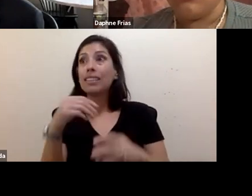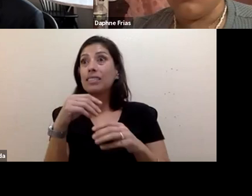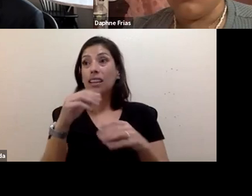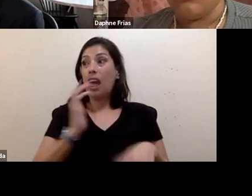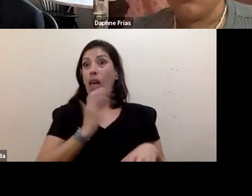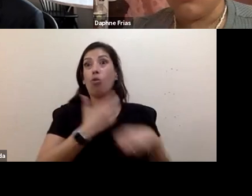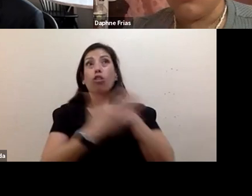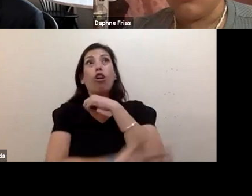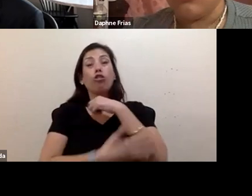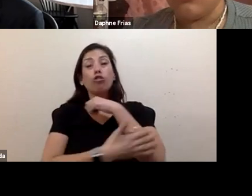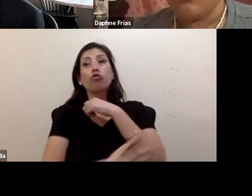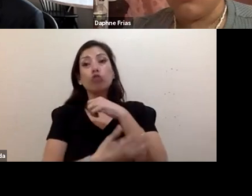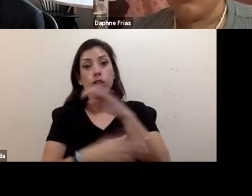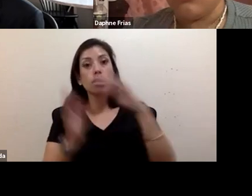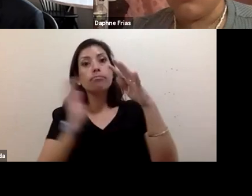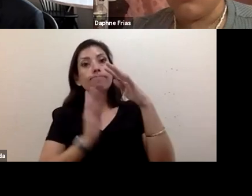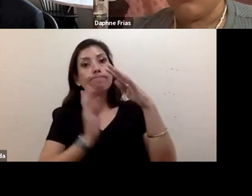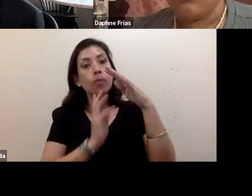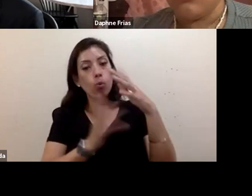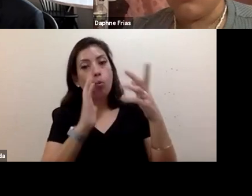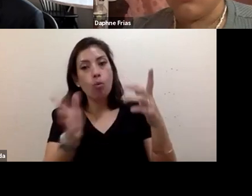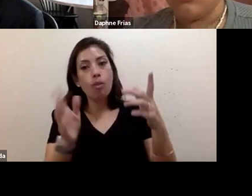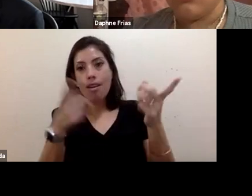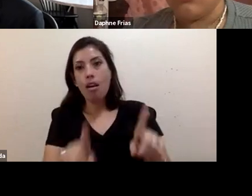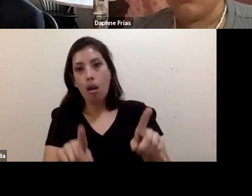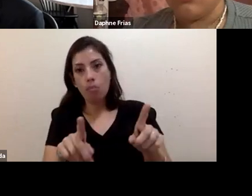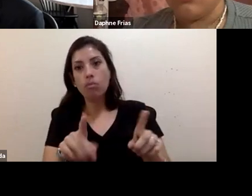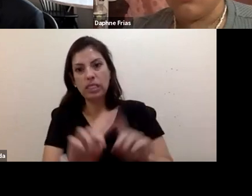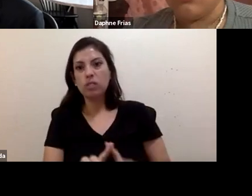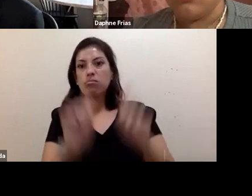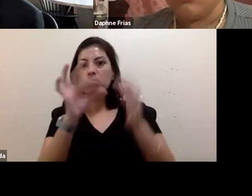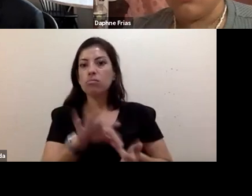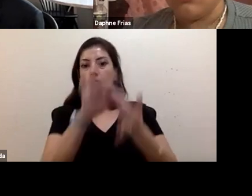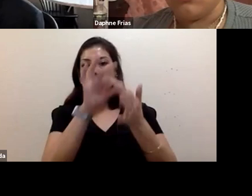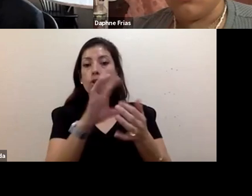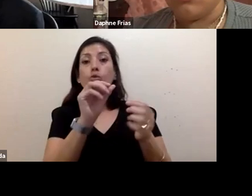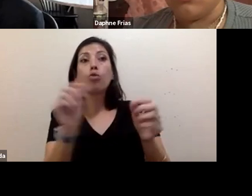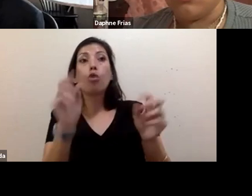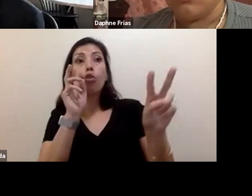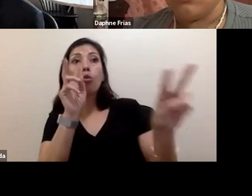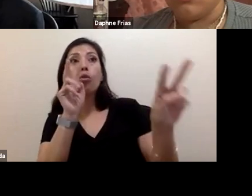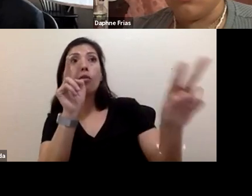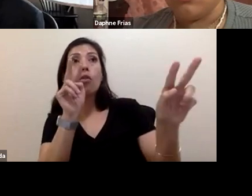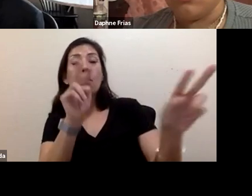in a way that it hasn't before. And so, looking forward means also redefining some of these terms